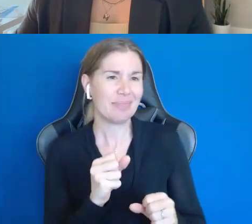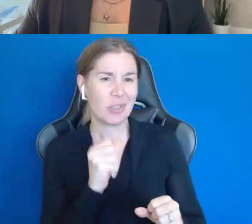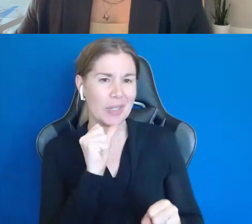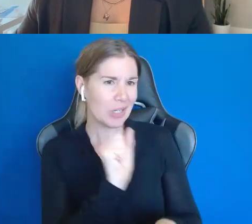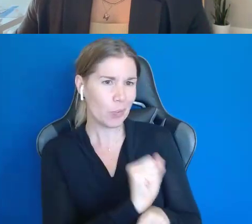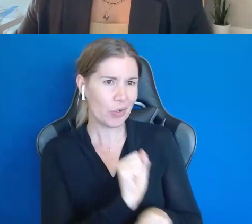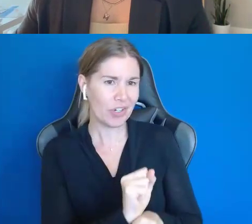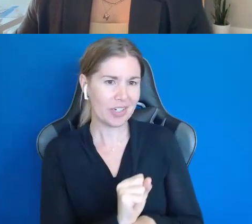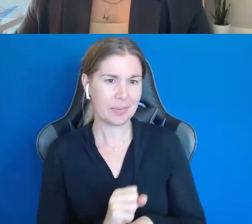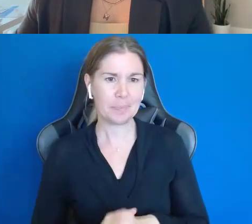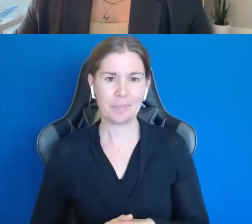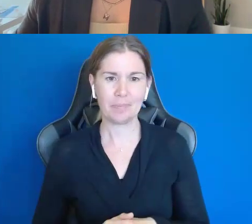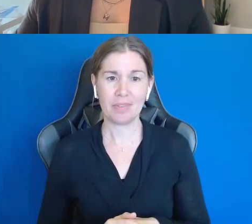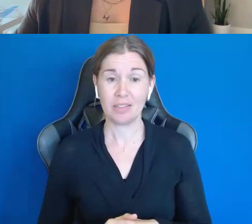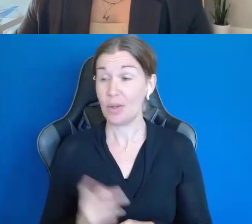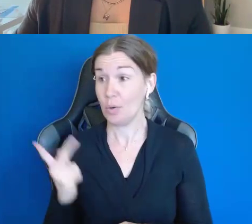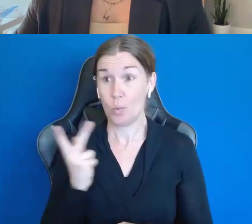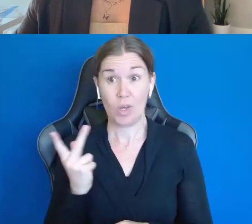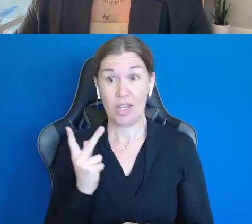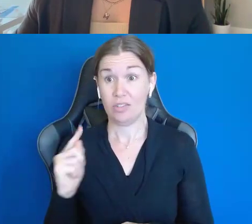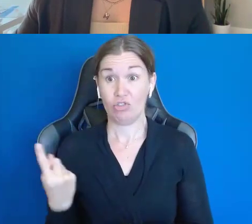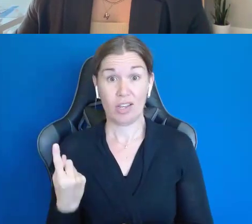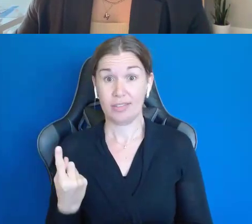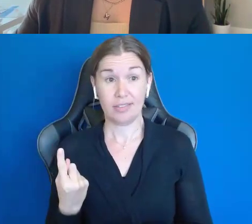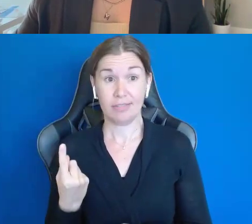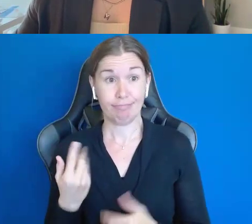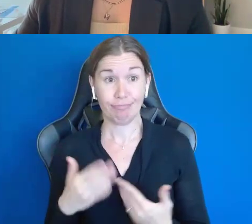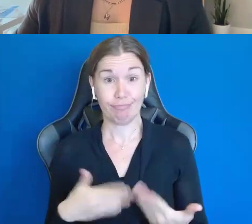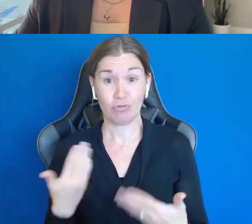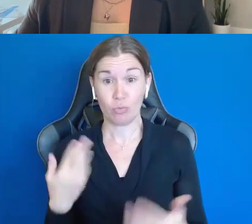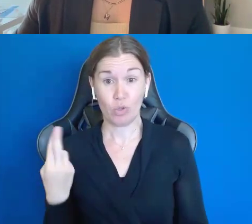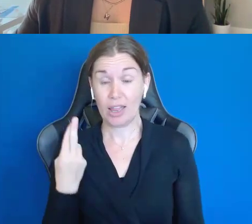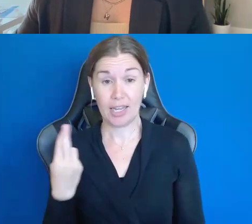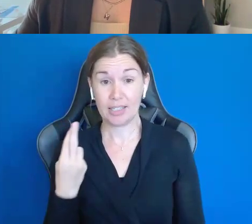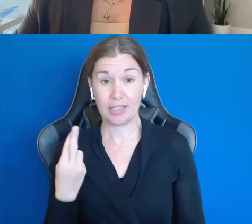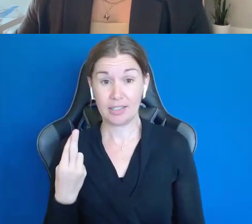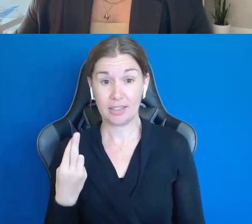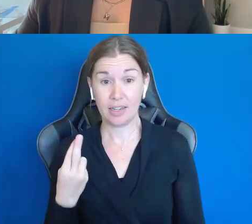and we just got to the point where, I'm not going to lie, I was home sick.